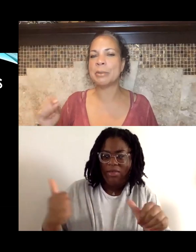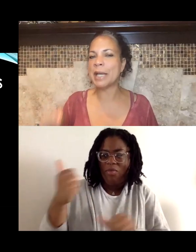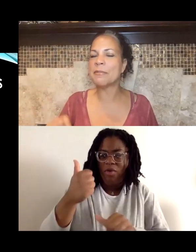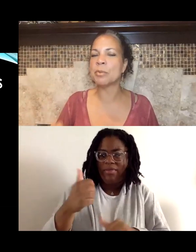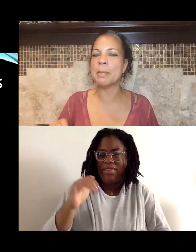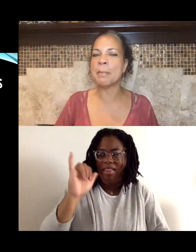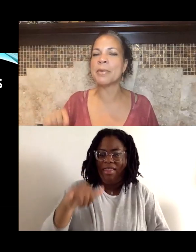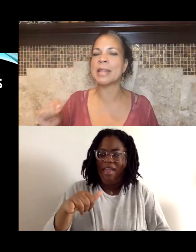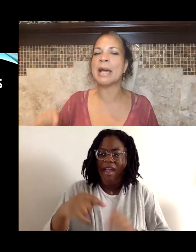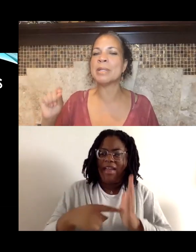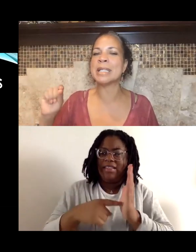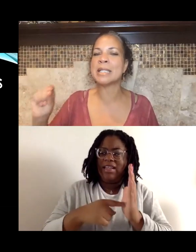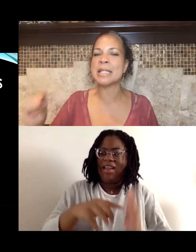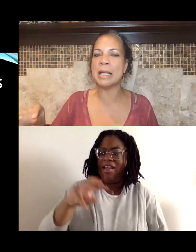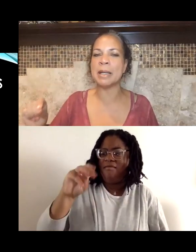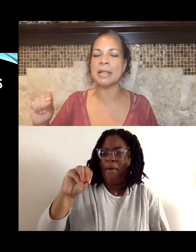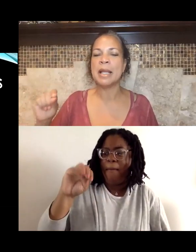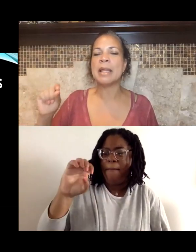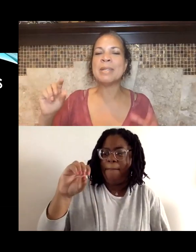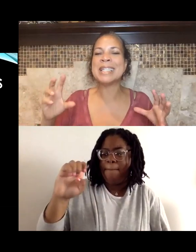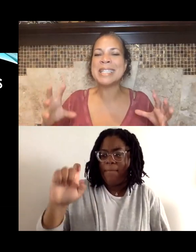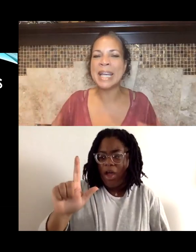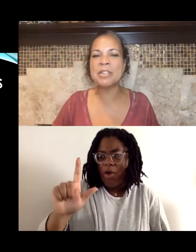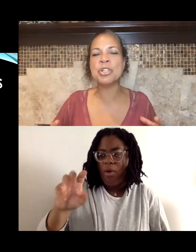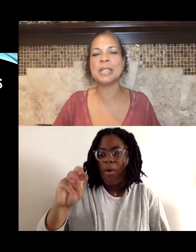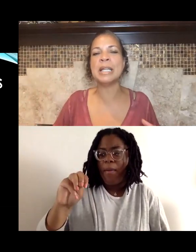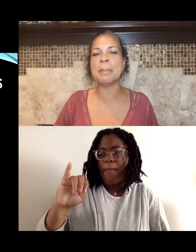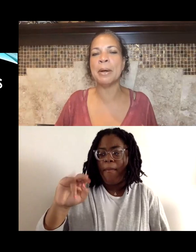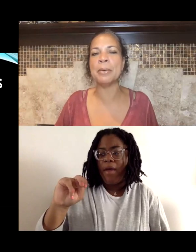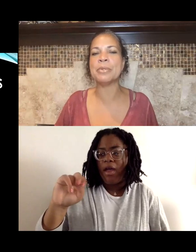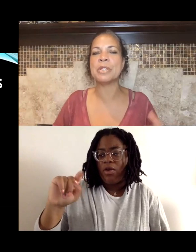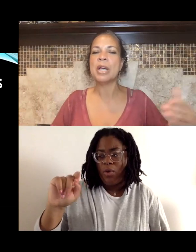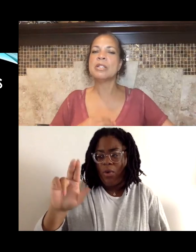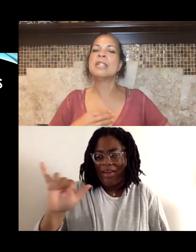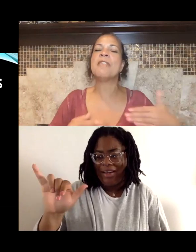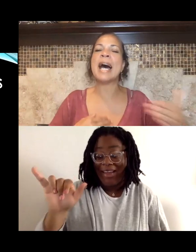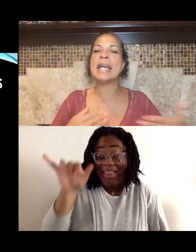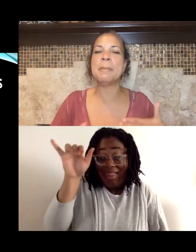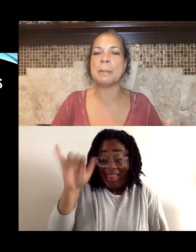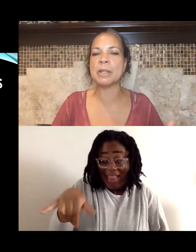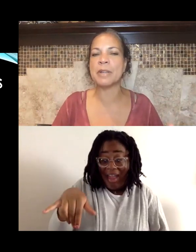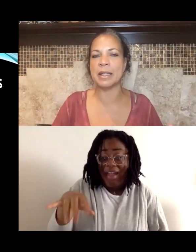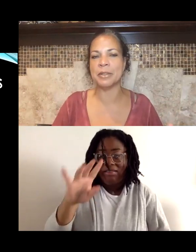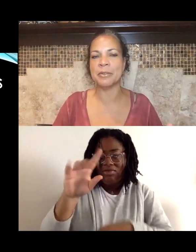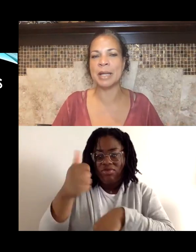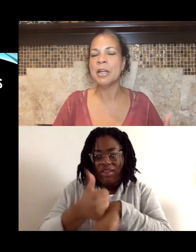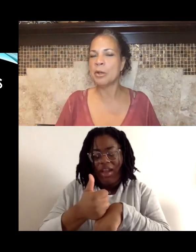We have to remember that that was an assignment, that was intentionally imposed to divide people of color.